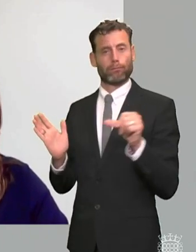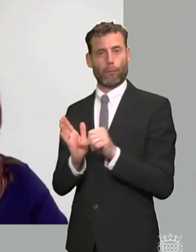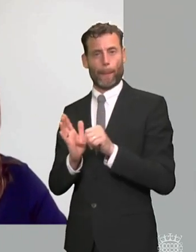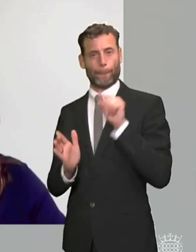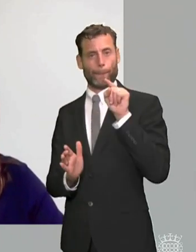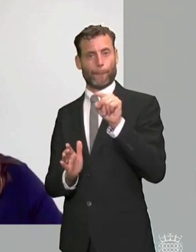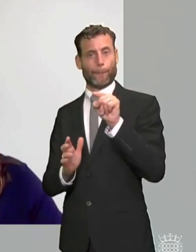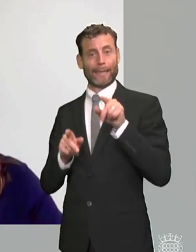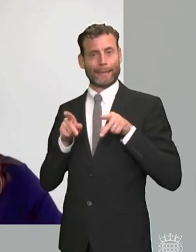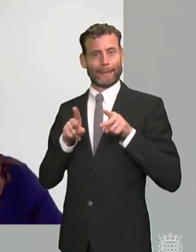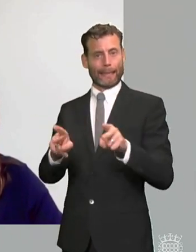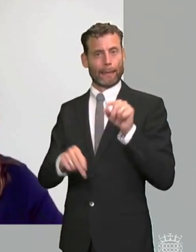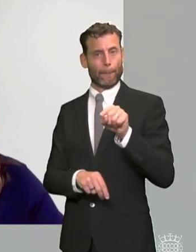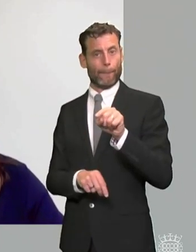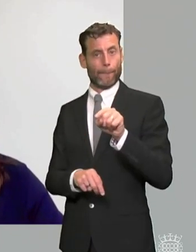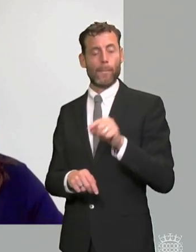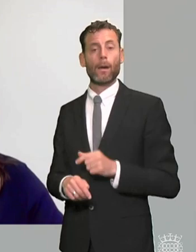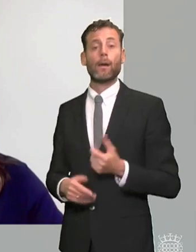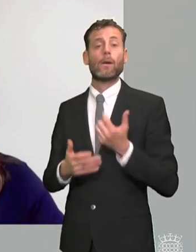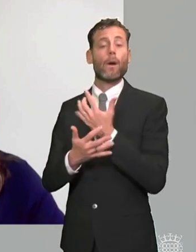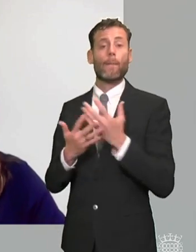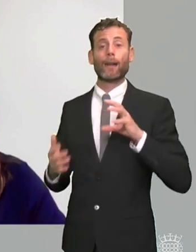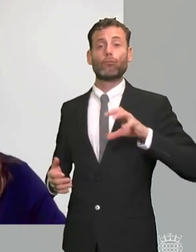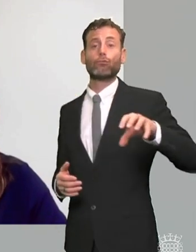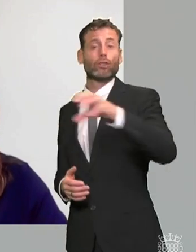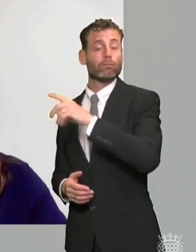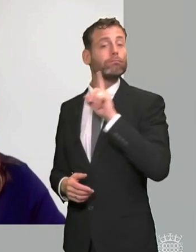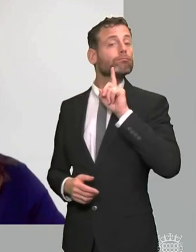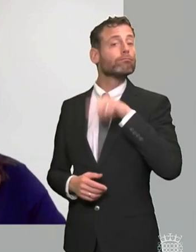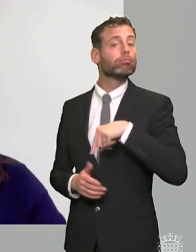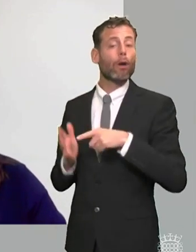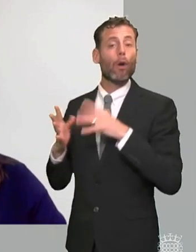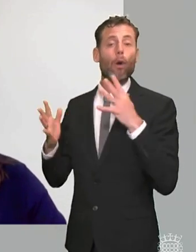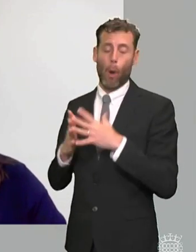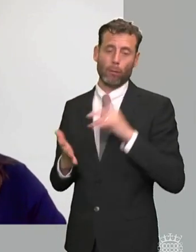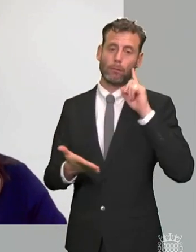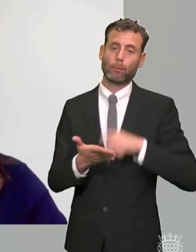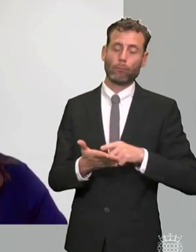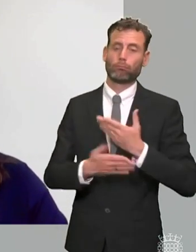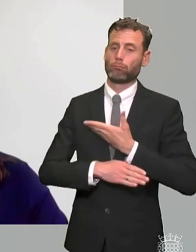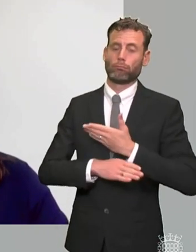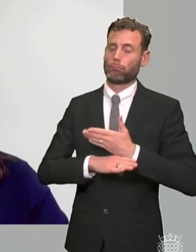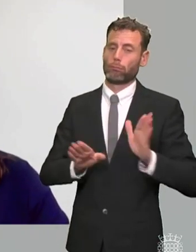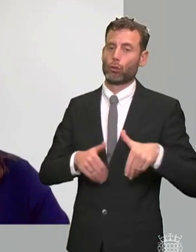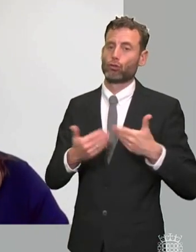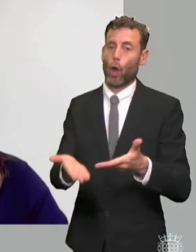authorities to comply with the law um you know at the most basic level um and i think you know